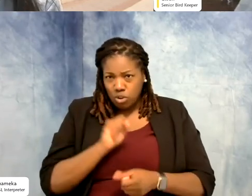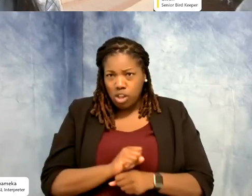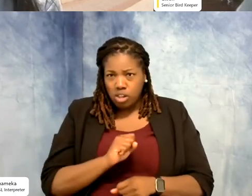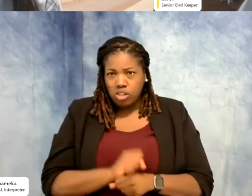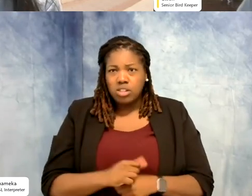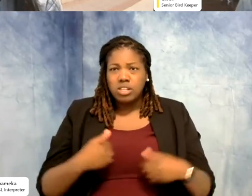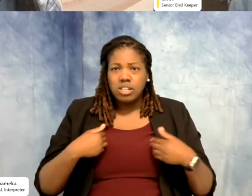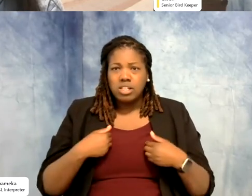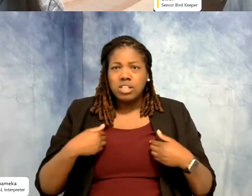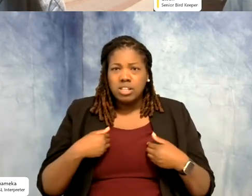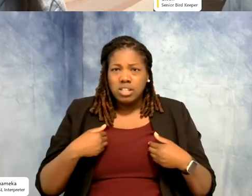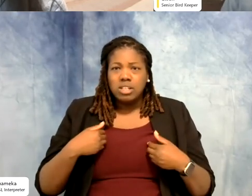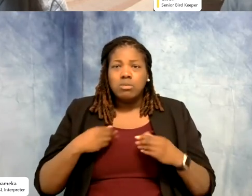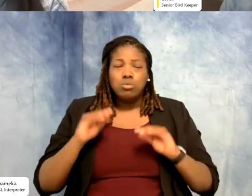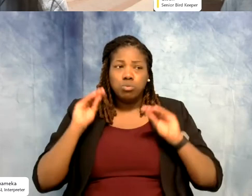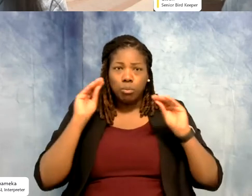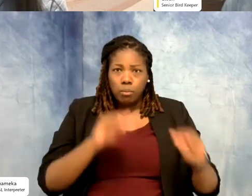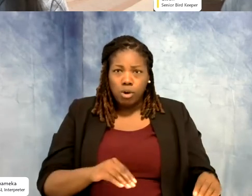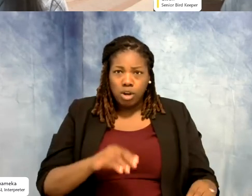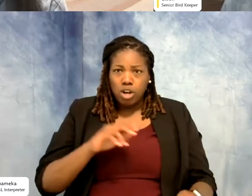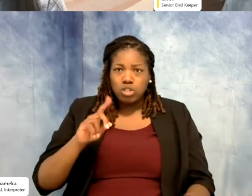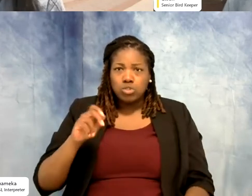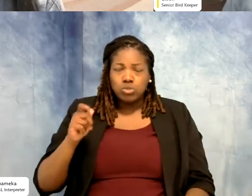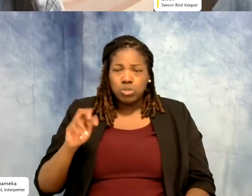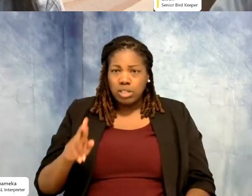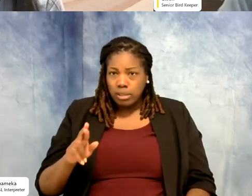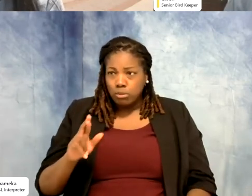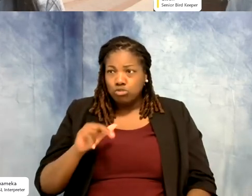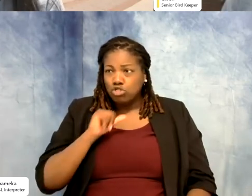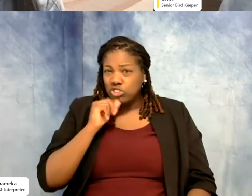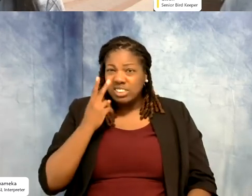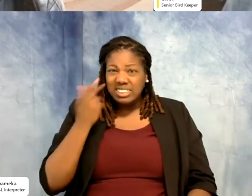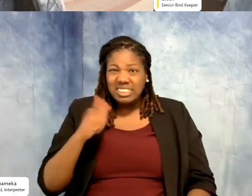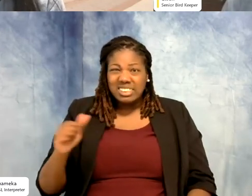were pushed out on exhibit, zookeepers were not seen. All of that's changed now. They want you to